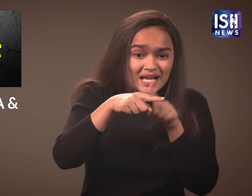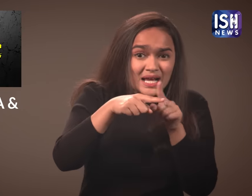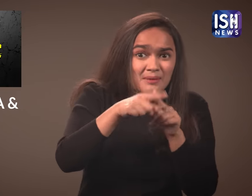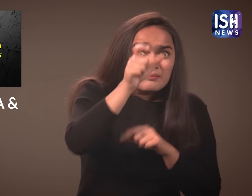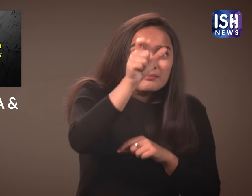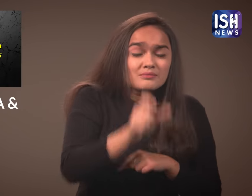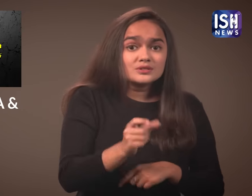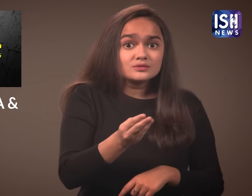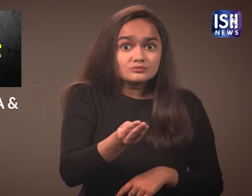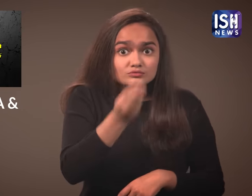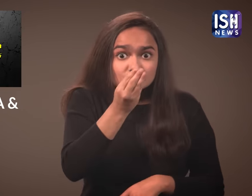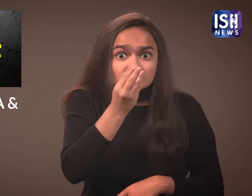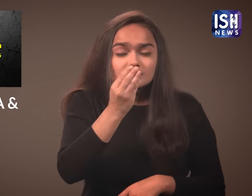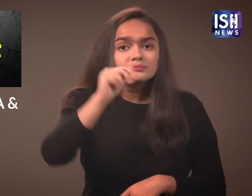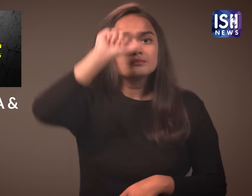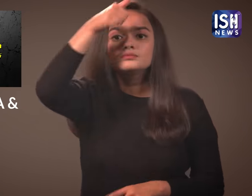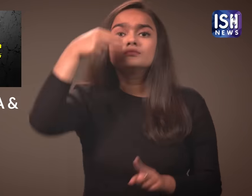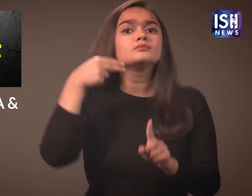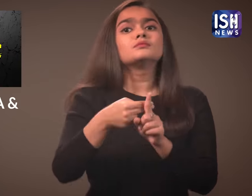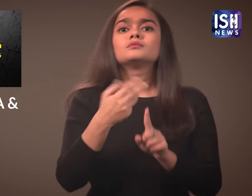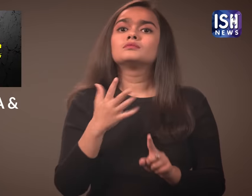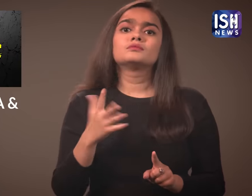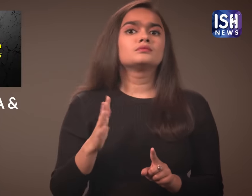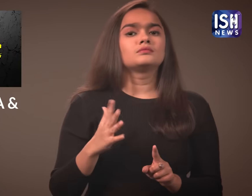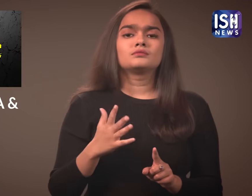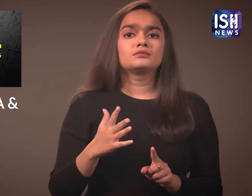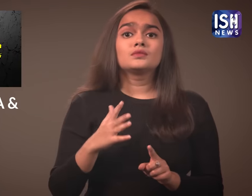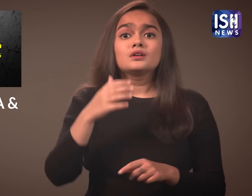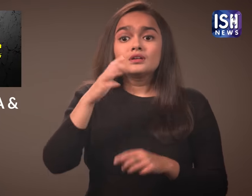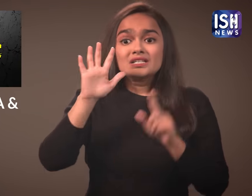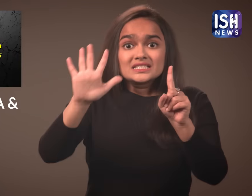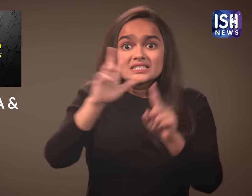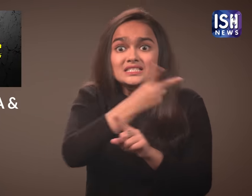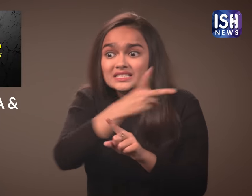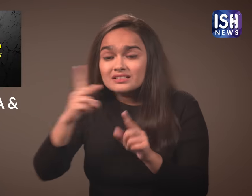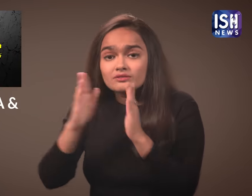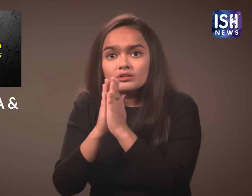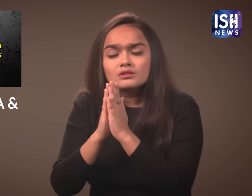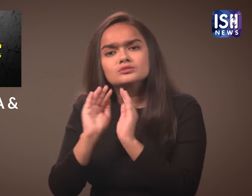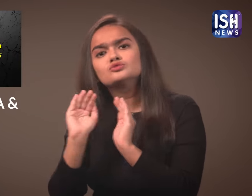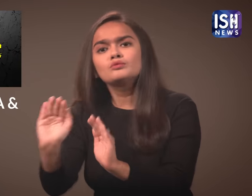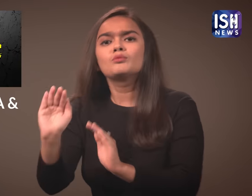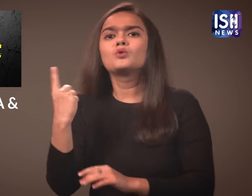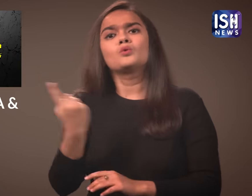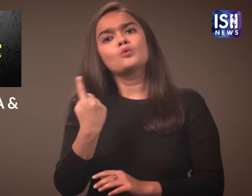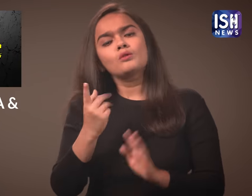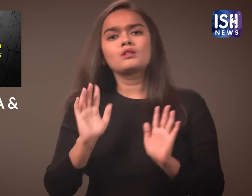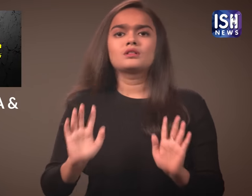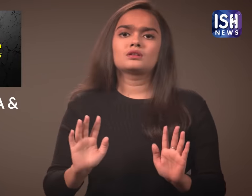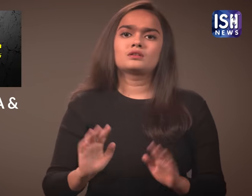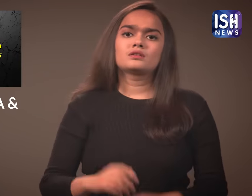and if that person is a Muslim, he will not be given Indian Citizenship. Only the 6 religions will be supported.